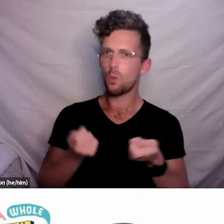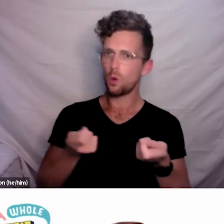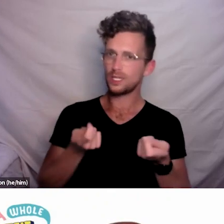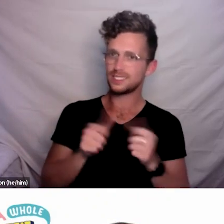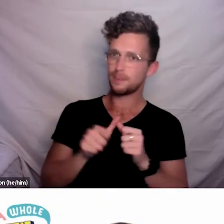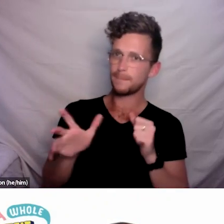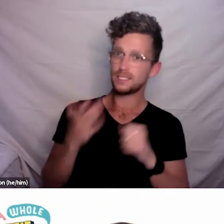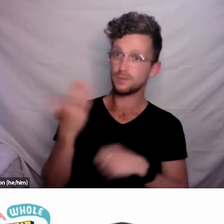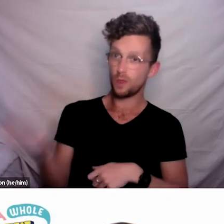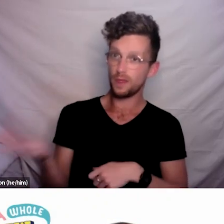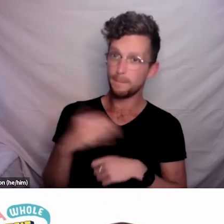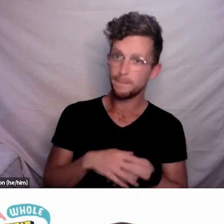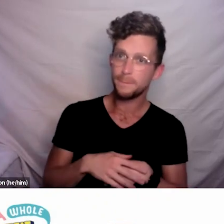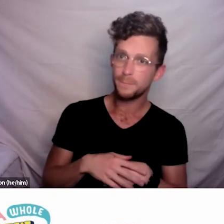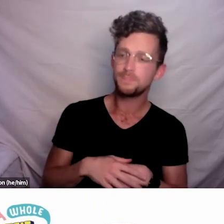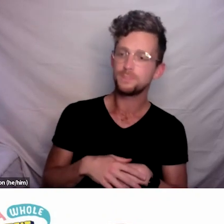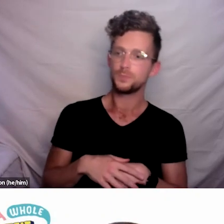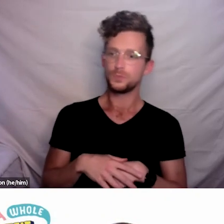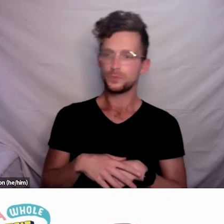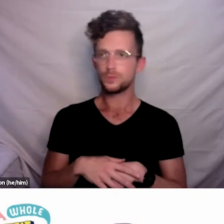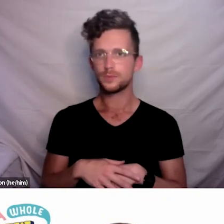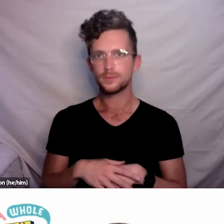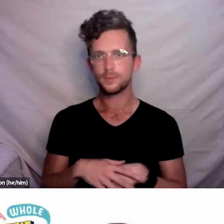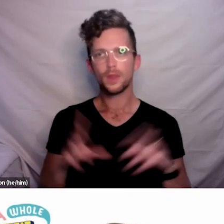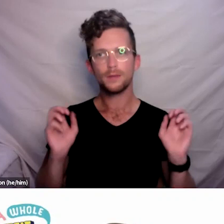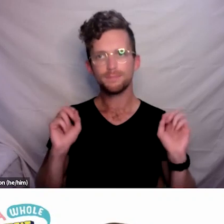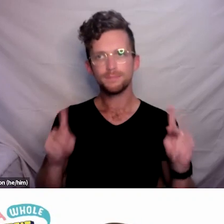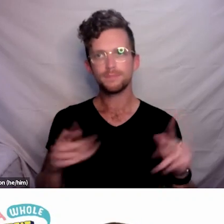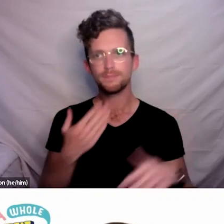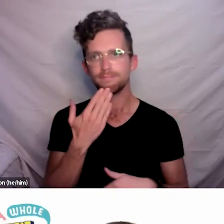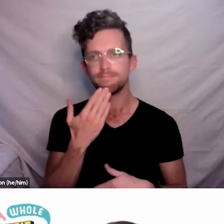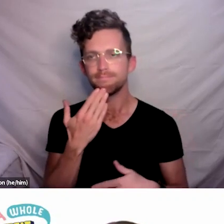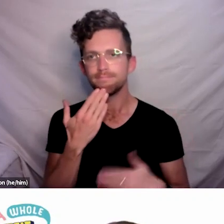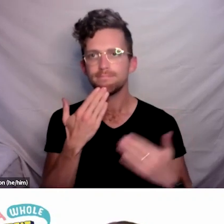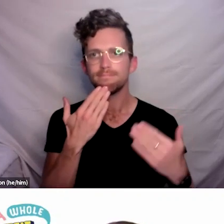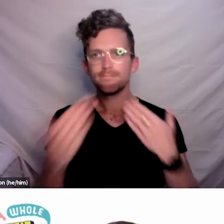Yeah okay. Thank you for that and for all of the questions.